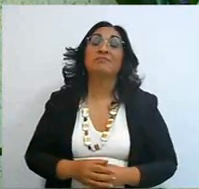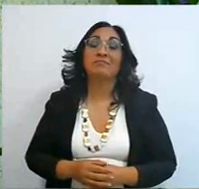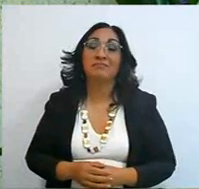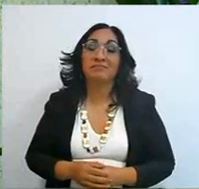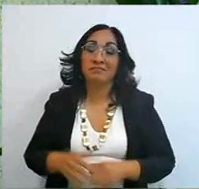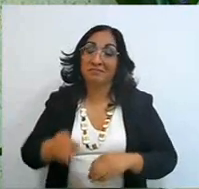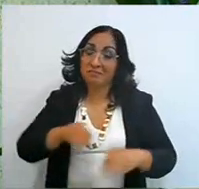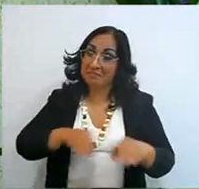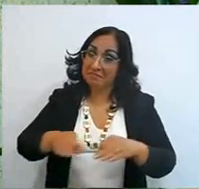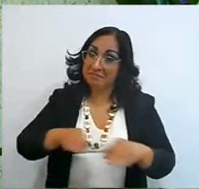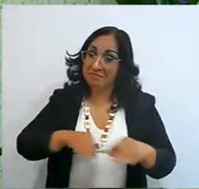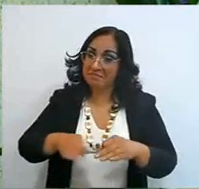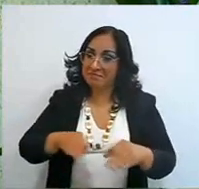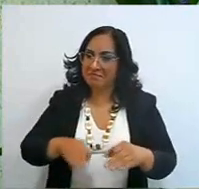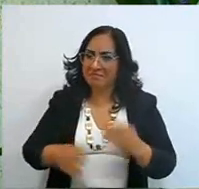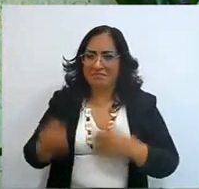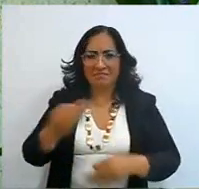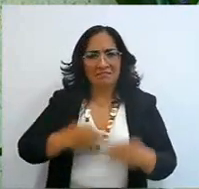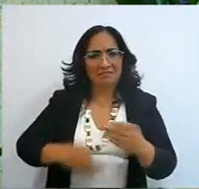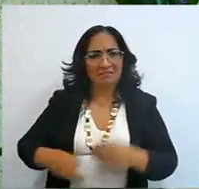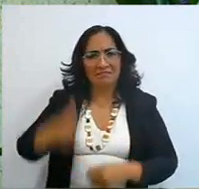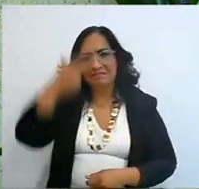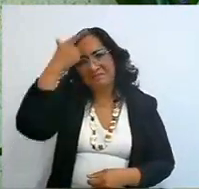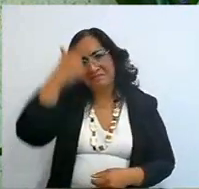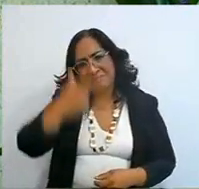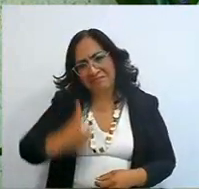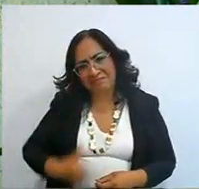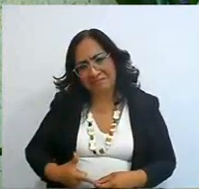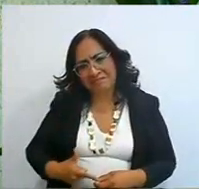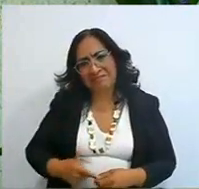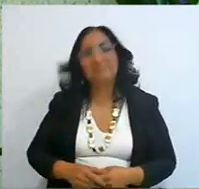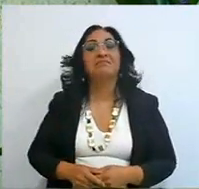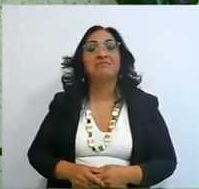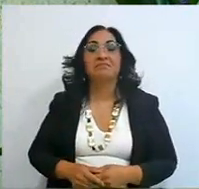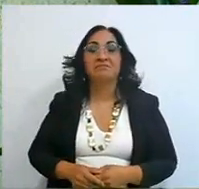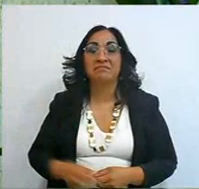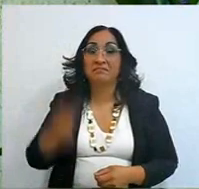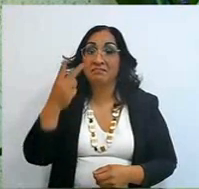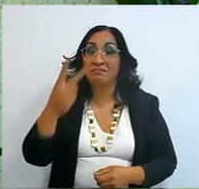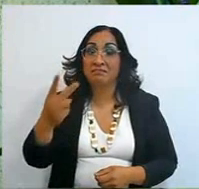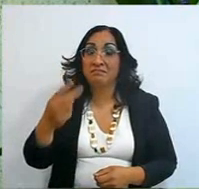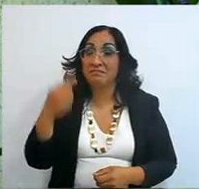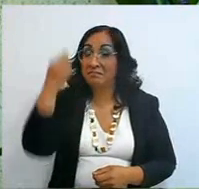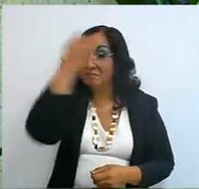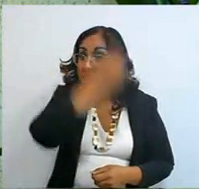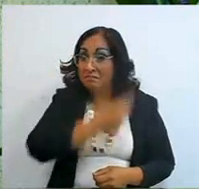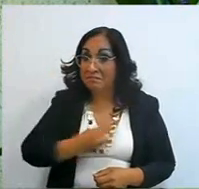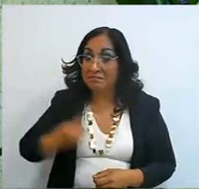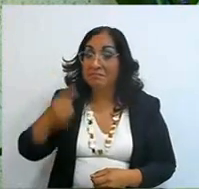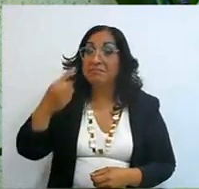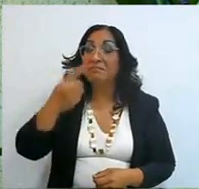and we work every night, from nine to eleven at night, to get a study,